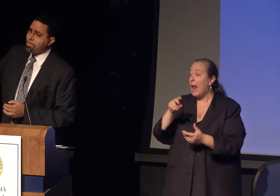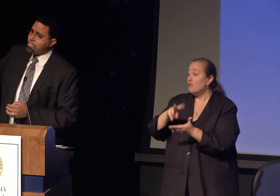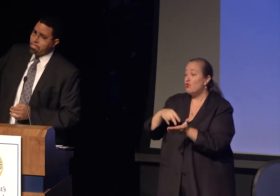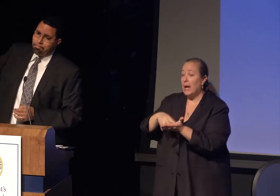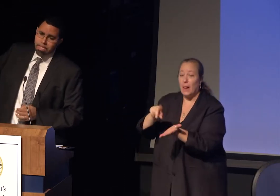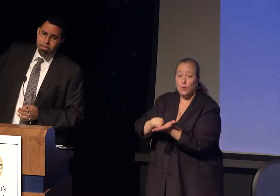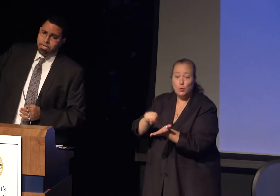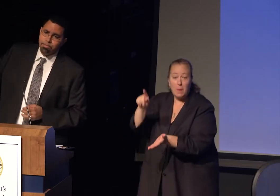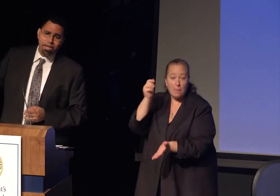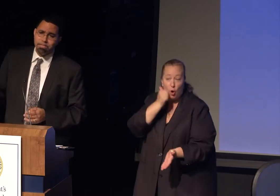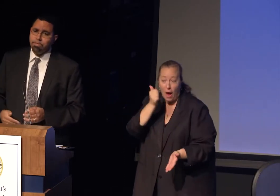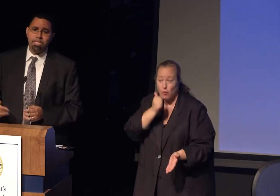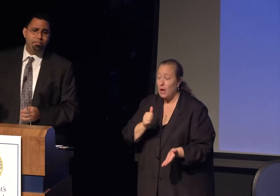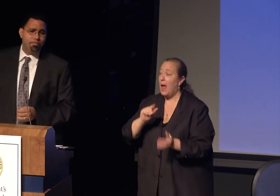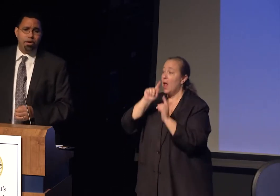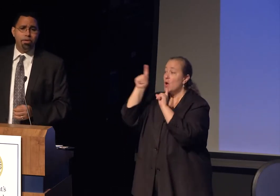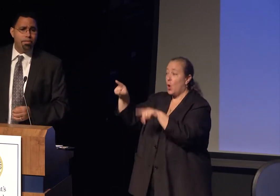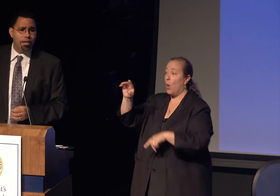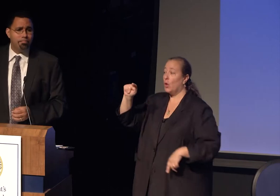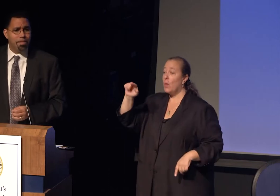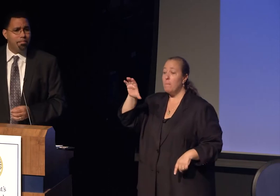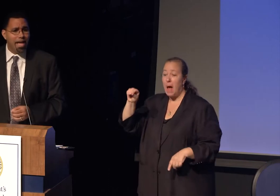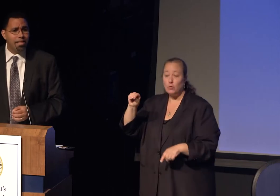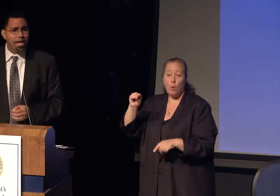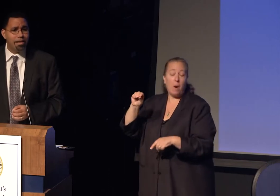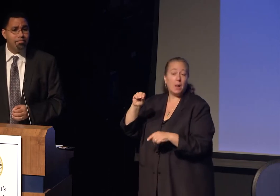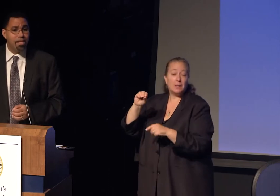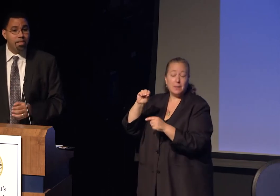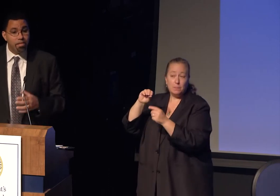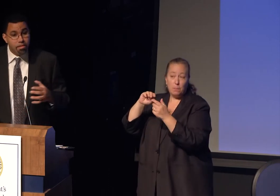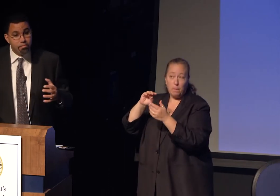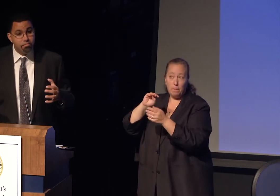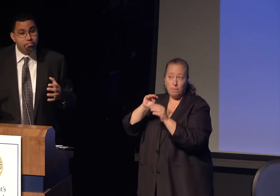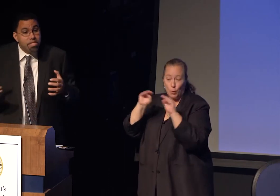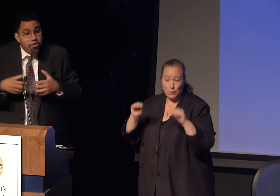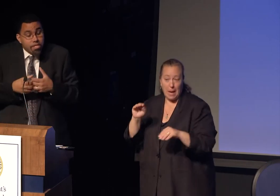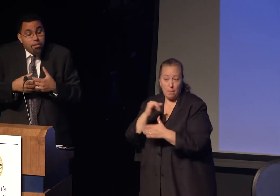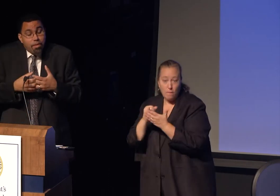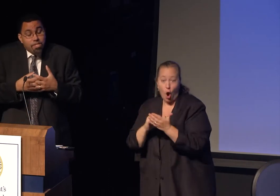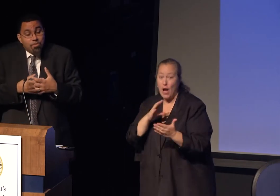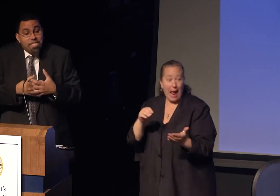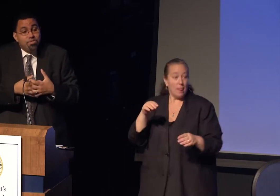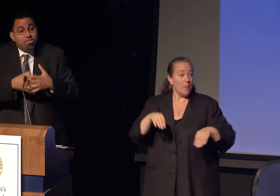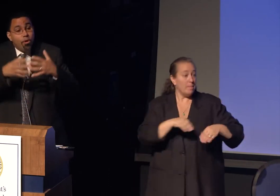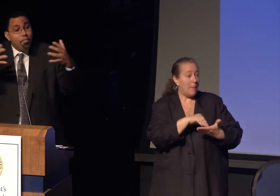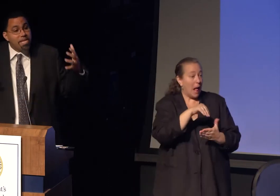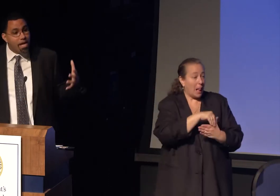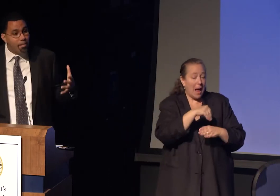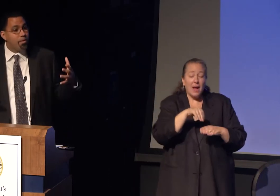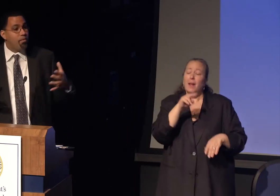to going to the Metropolitan Museum of Art and the ballet. New York City public school teachers opened up